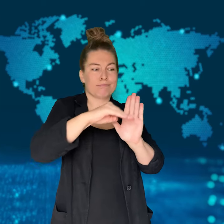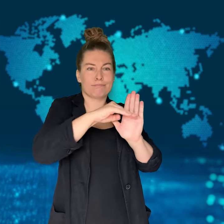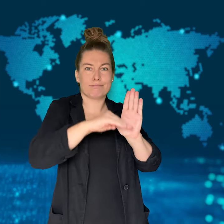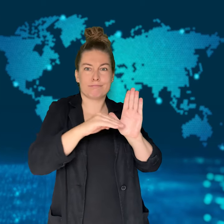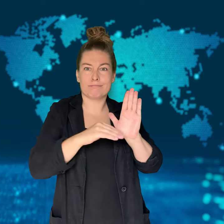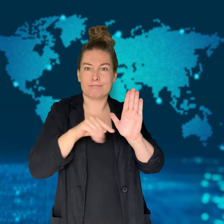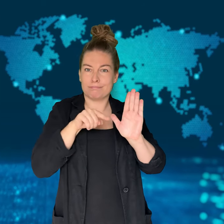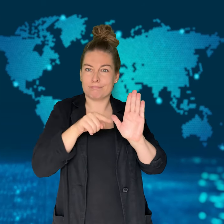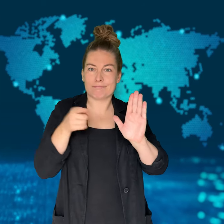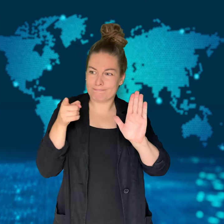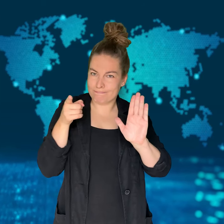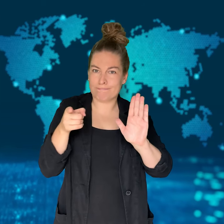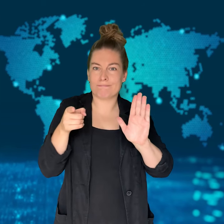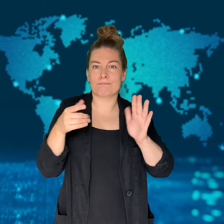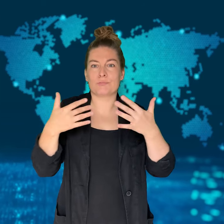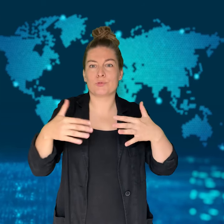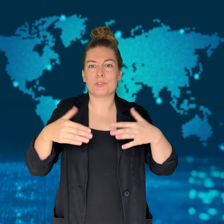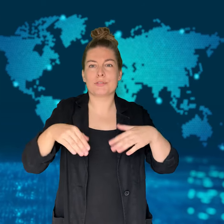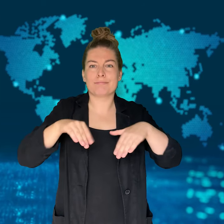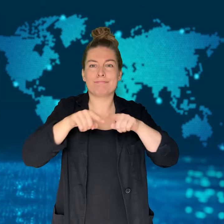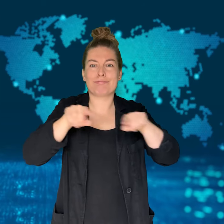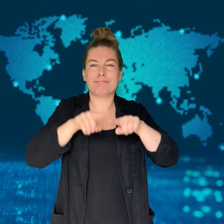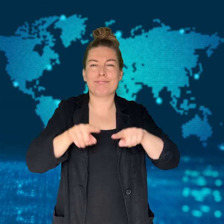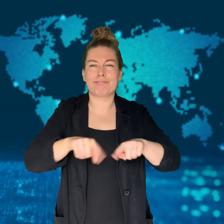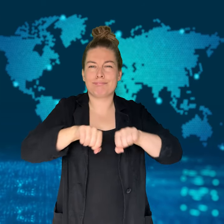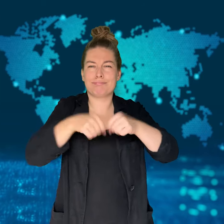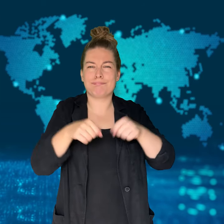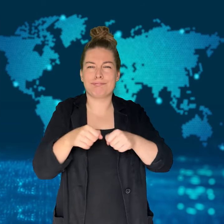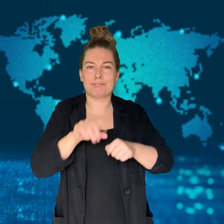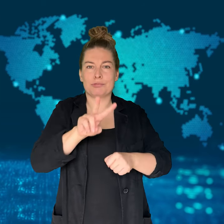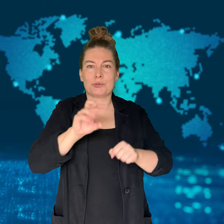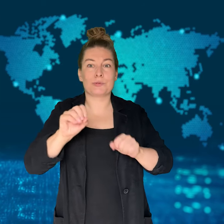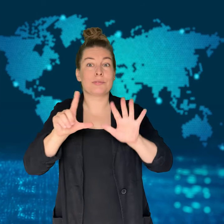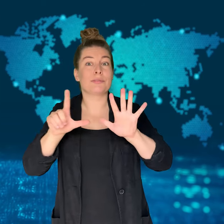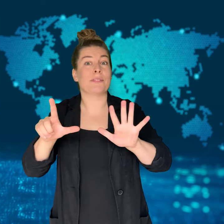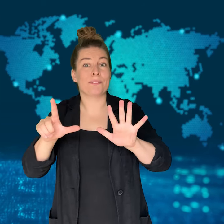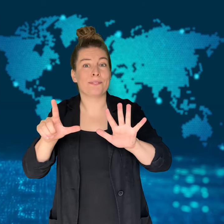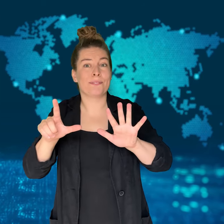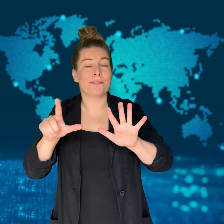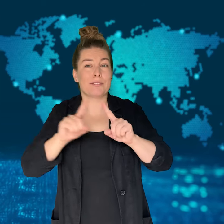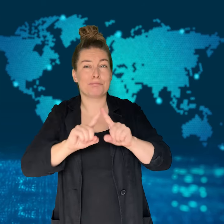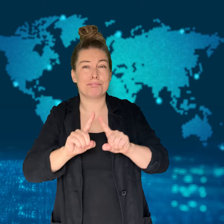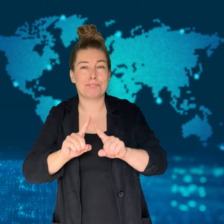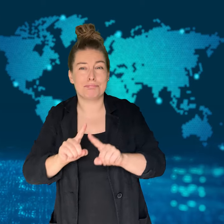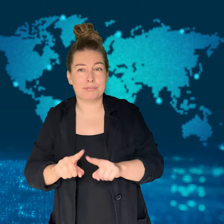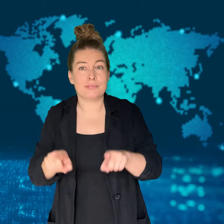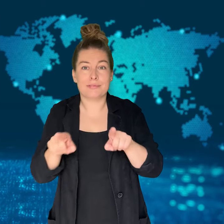and 6 counts of filming obscene images.